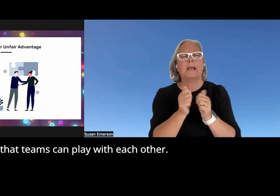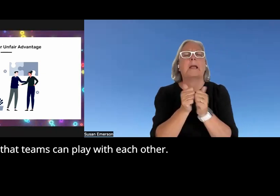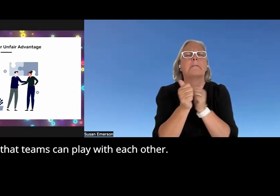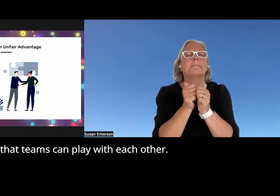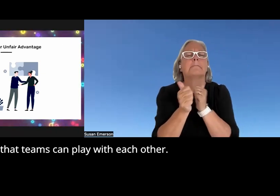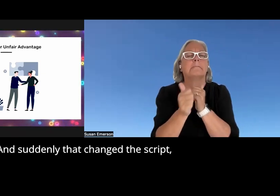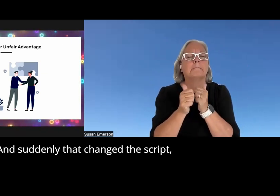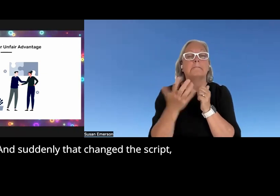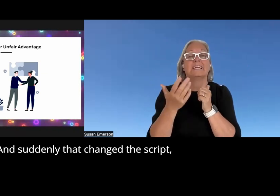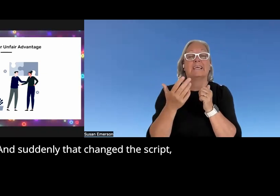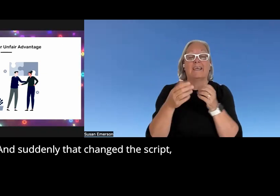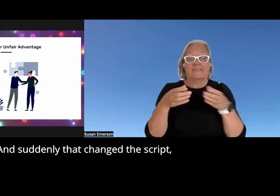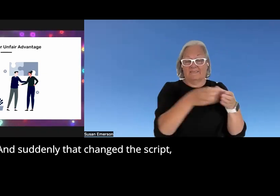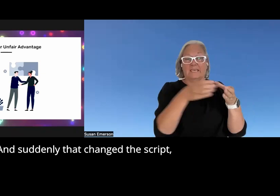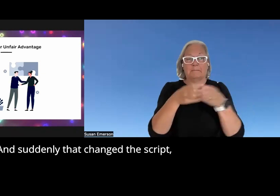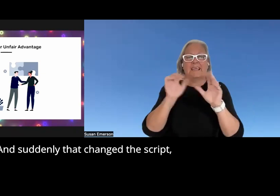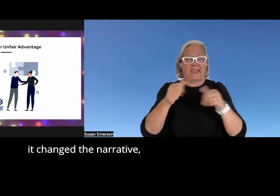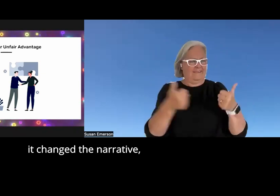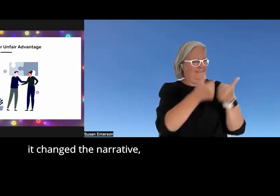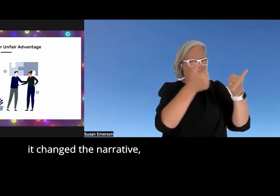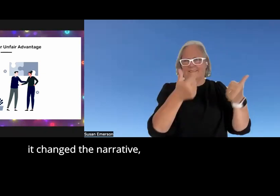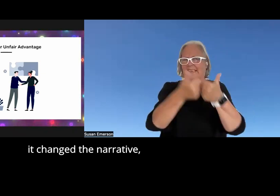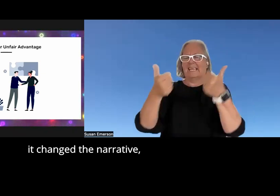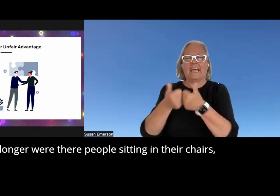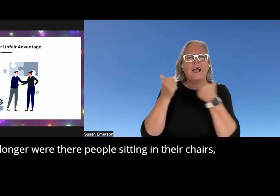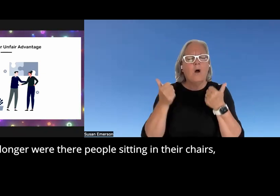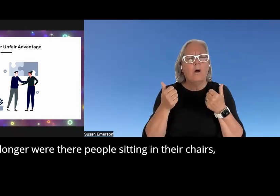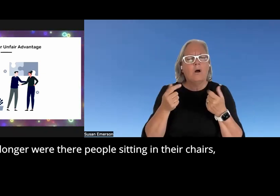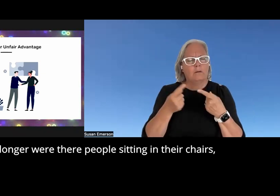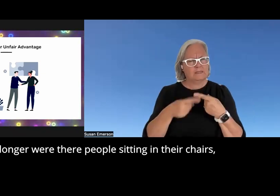each other and suddenly that changed the script it changed the narrative because no longer were